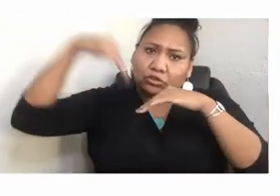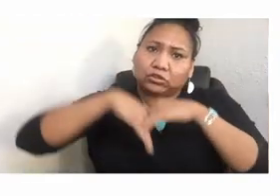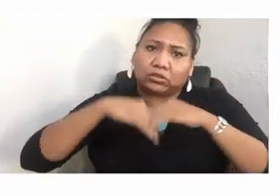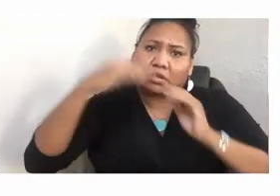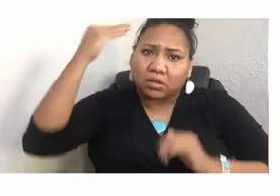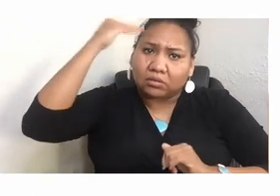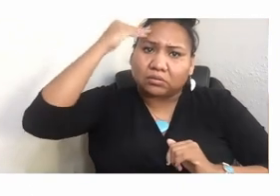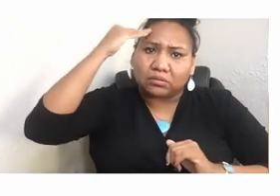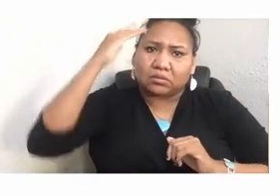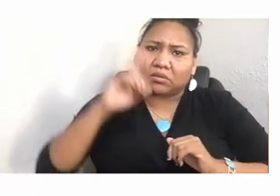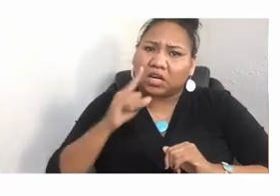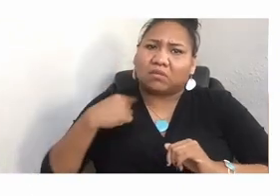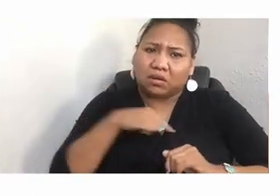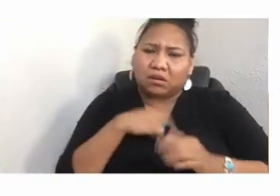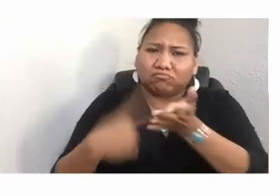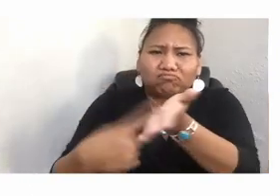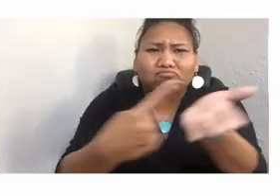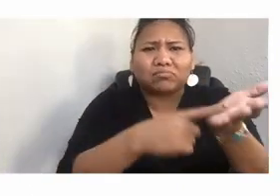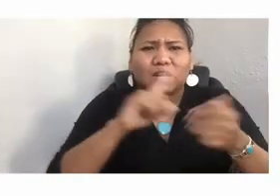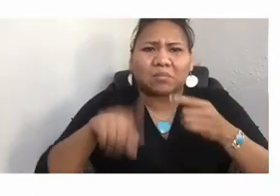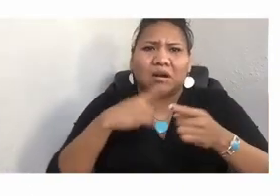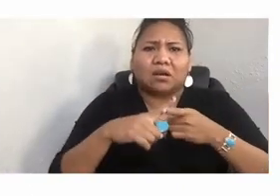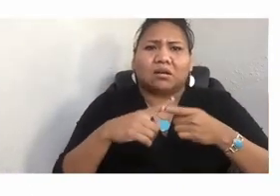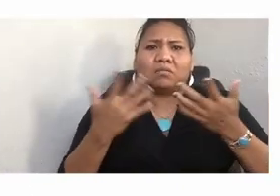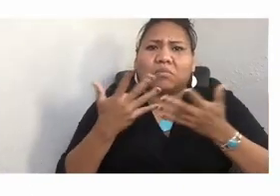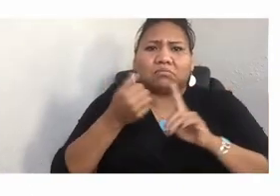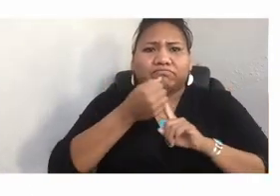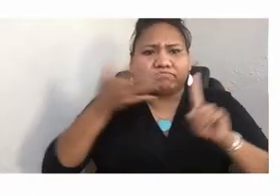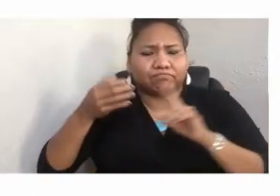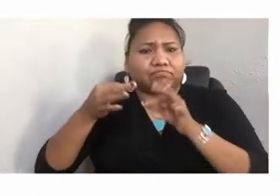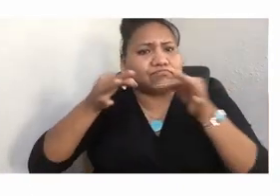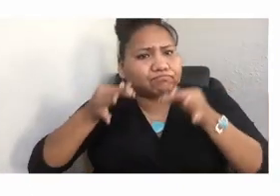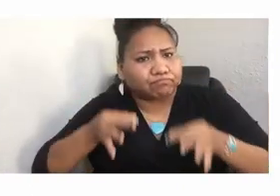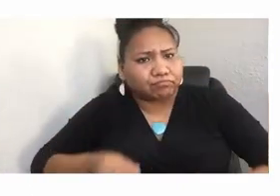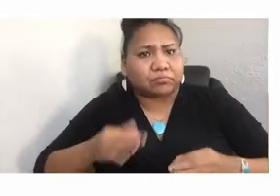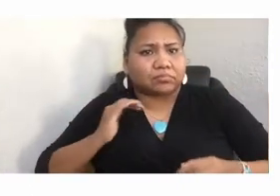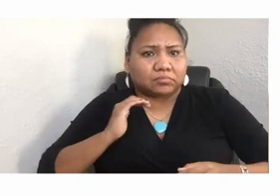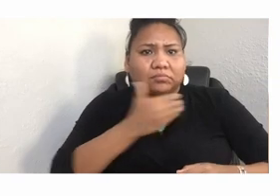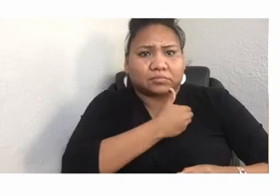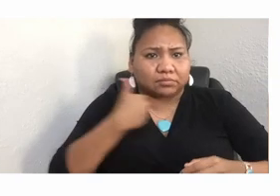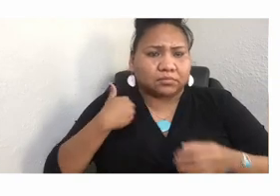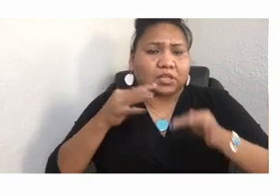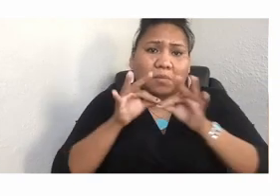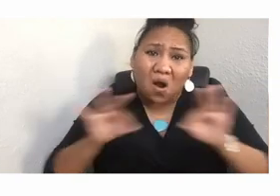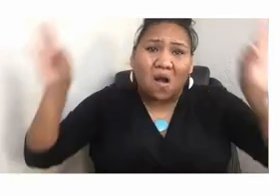and define ourselves is a crucial part of our well-being. And those conversations really do deserve